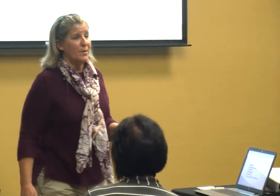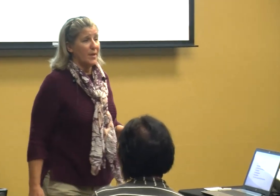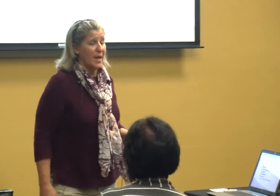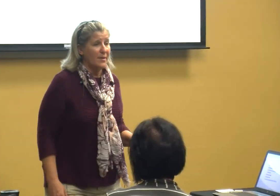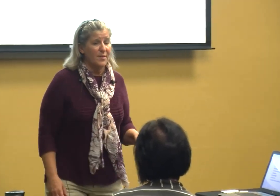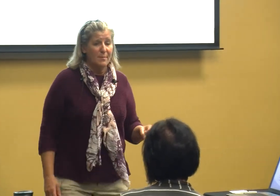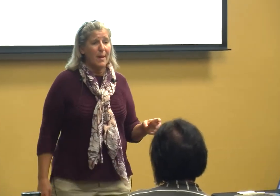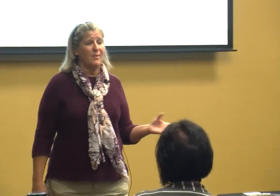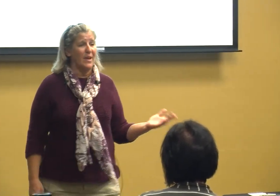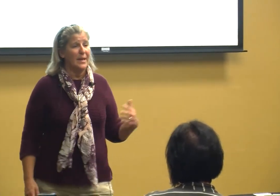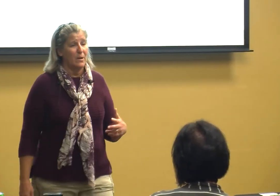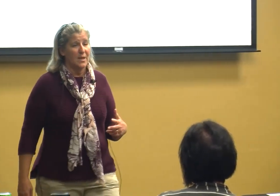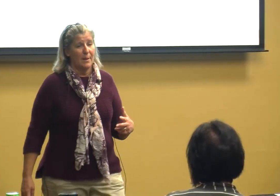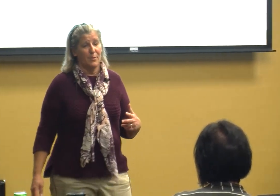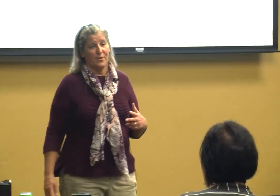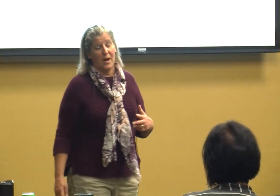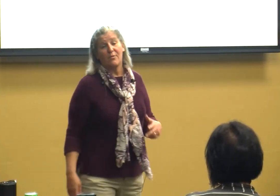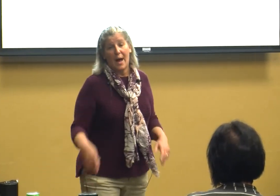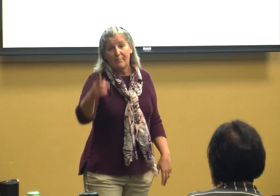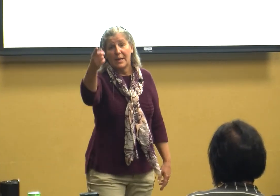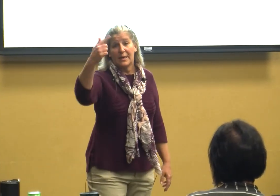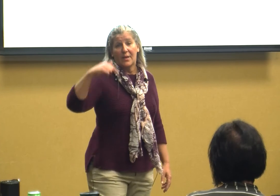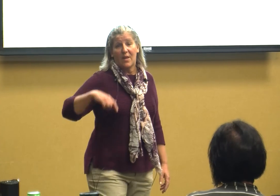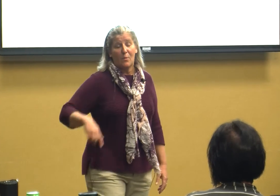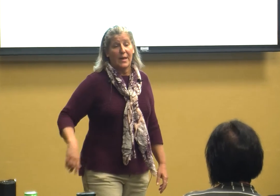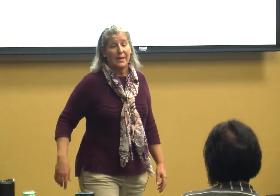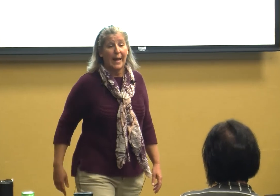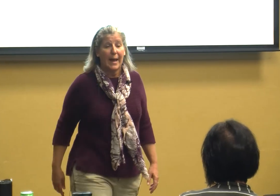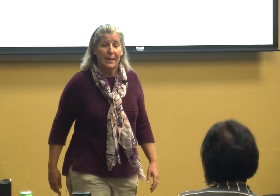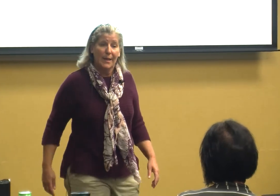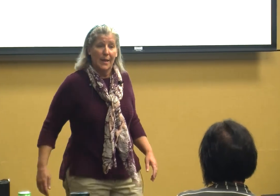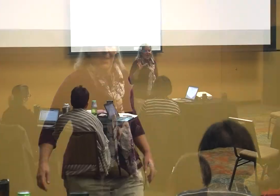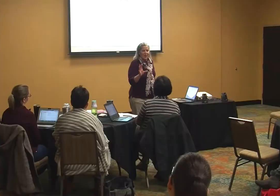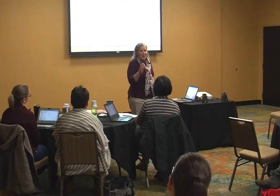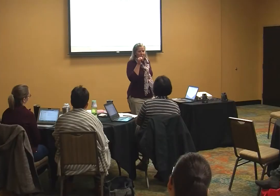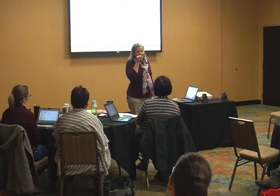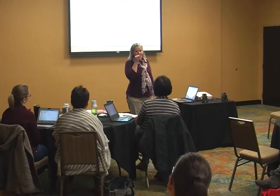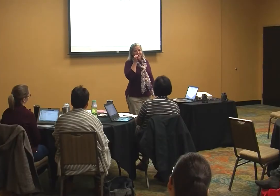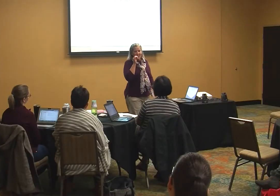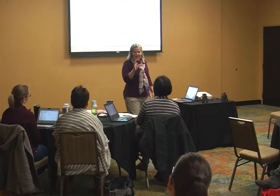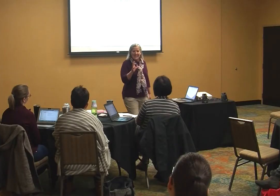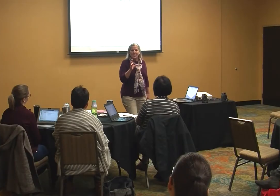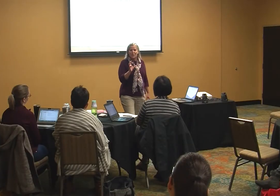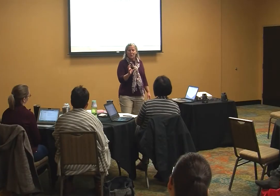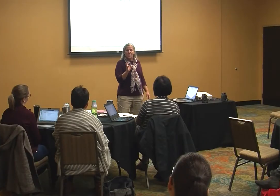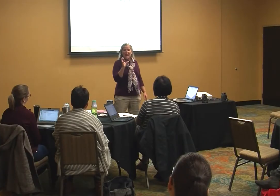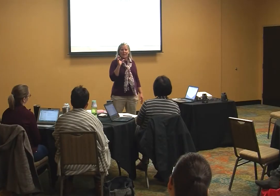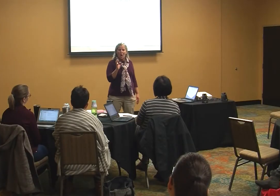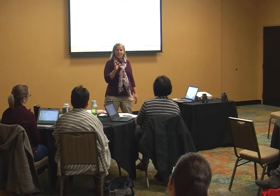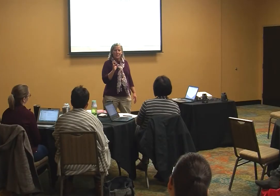with kids is maybe videotape yourself I'm being done that way today you need to do that not so